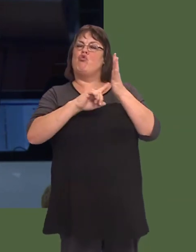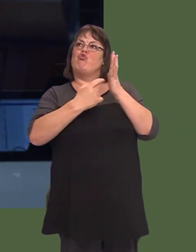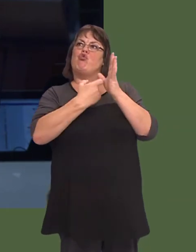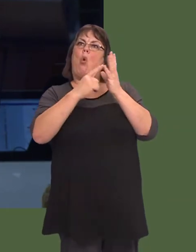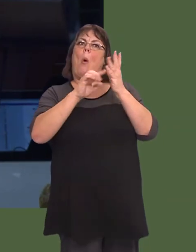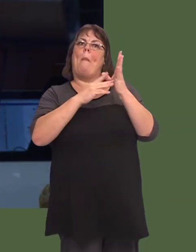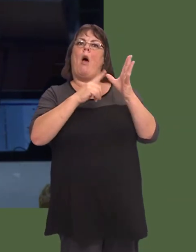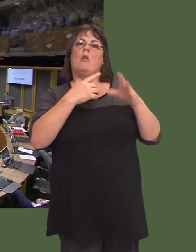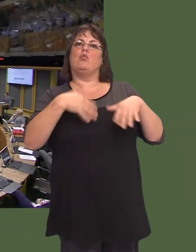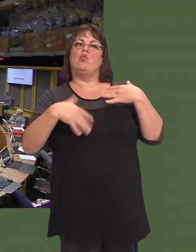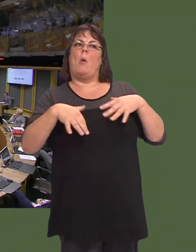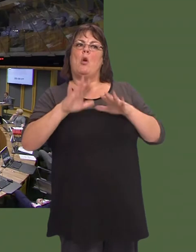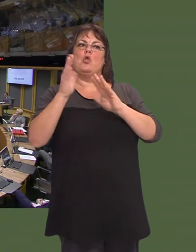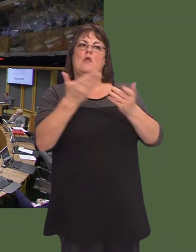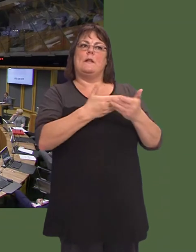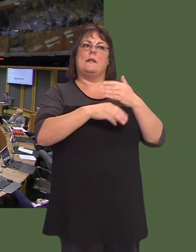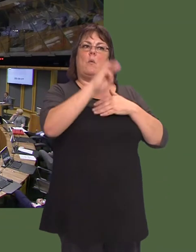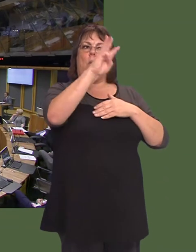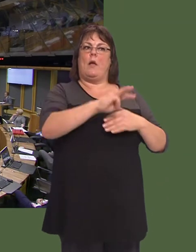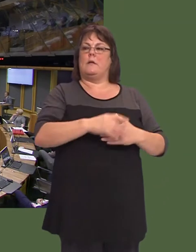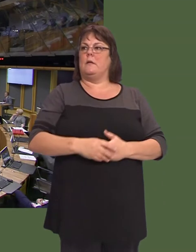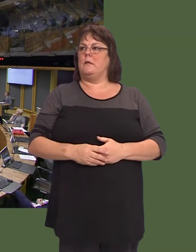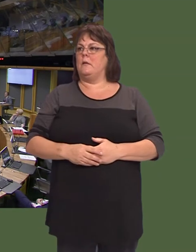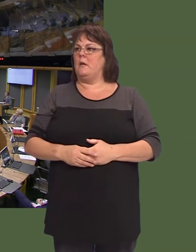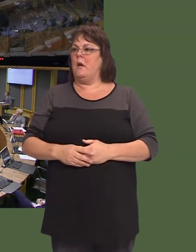(OAQ51085)† Carwyn Jones: I missed the question; there